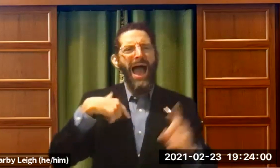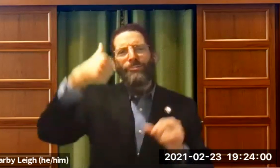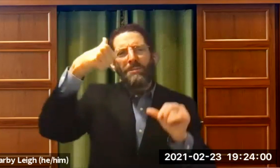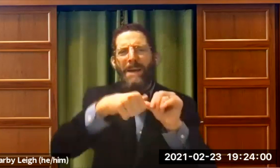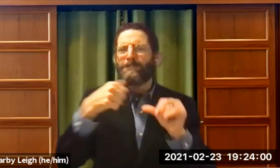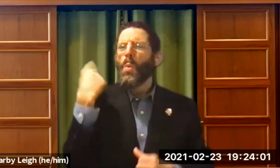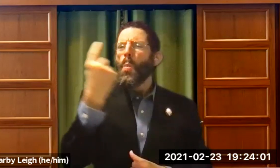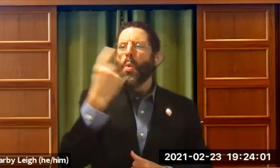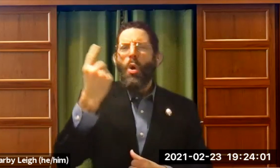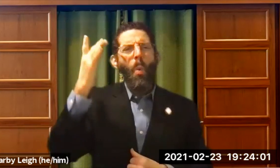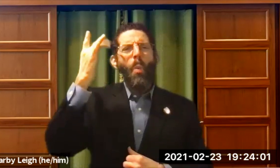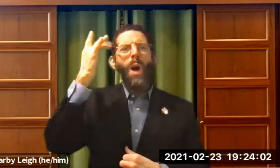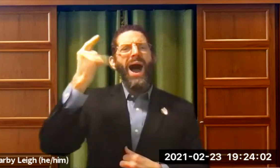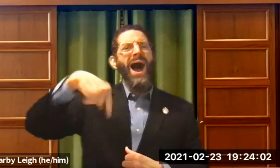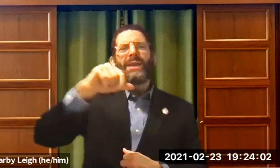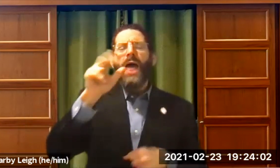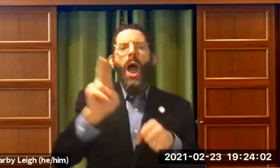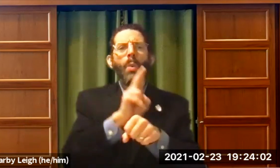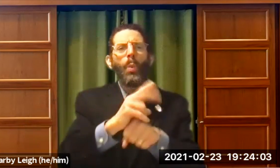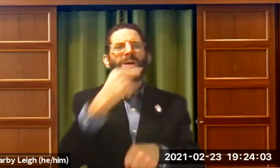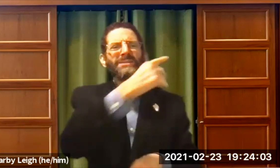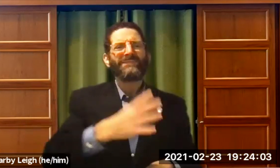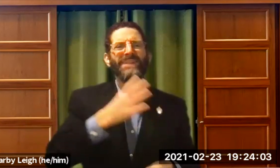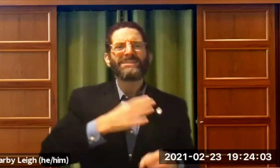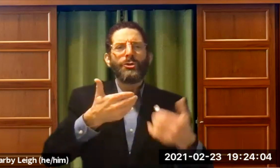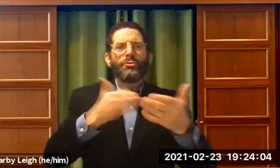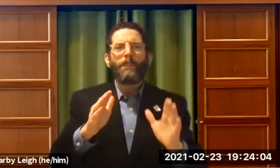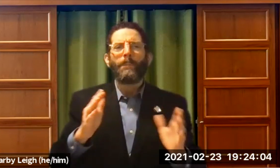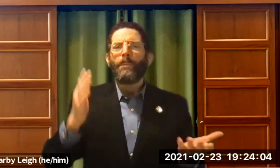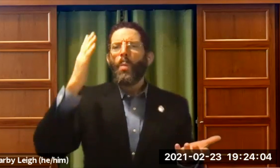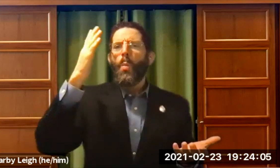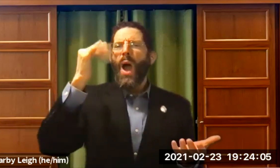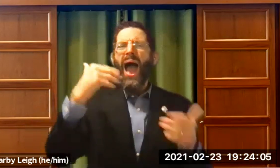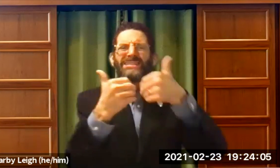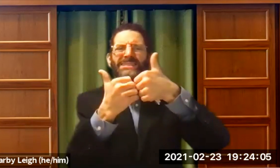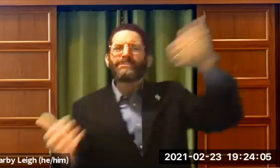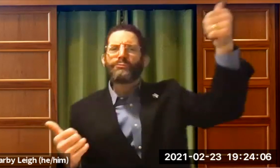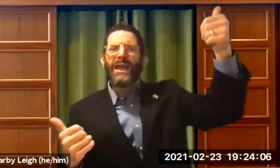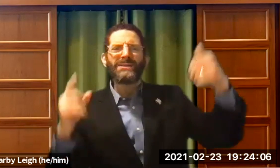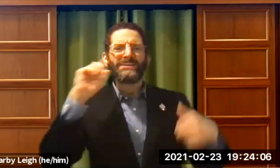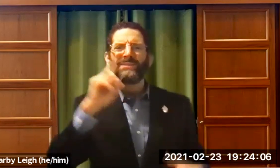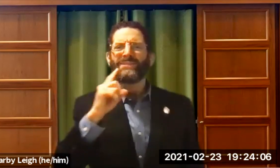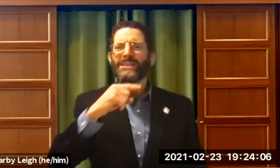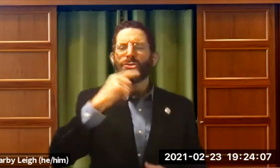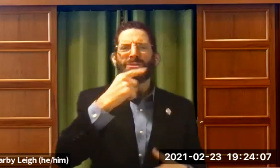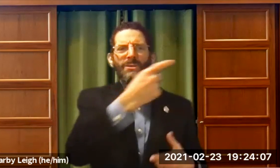The community was there, the spirituality was there. But I wanted to know why couldn't we use the fancy room?